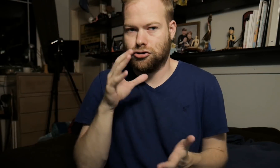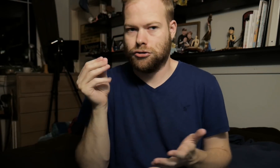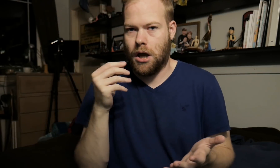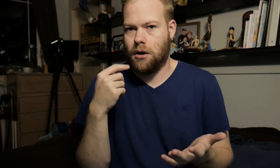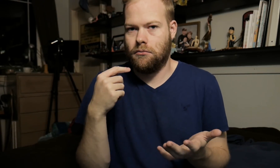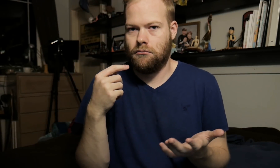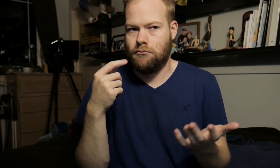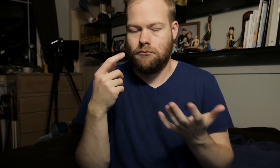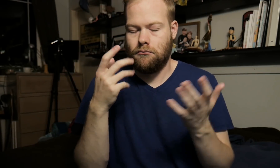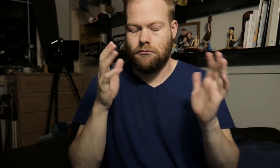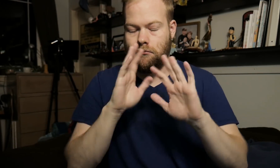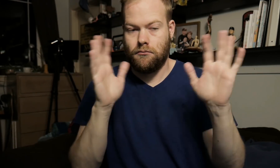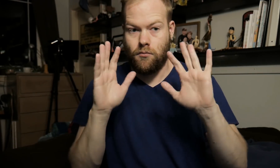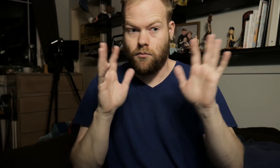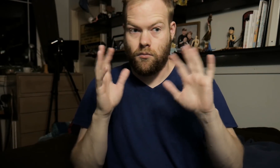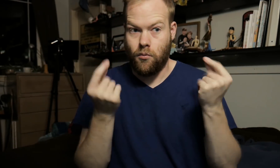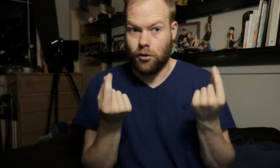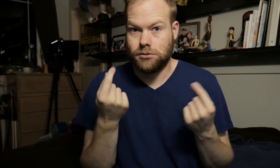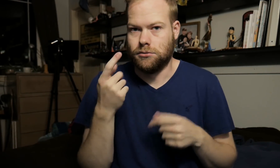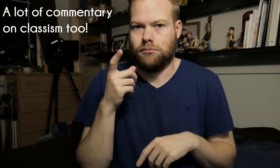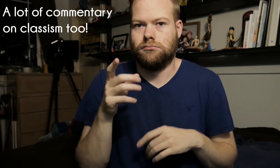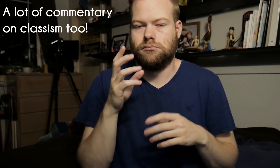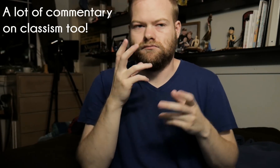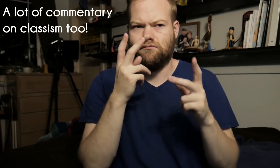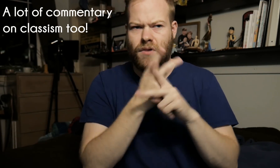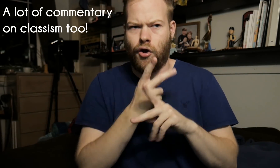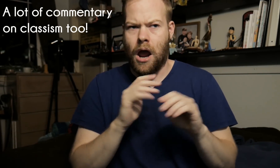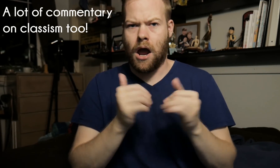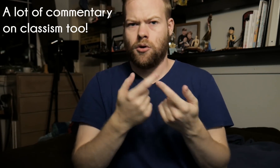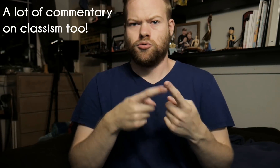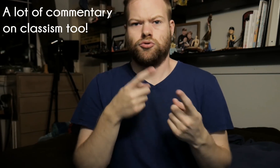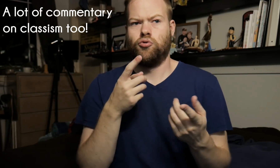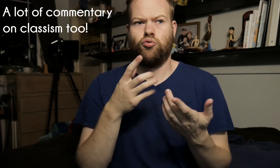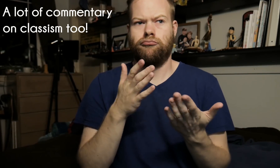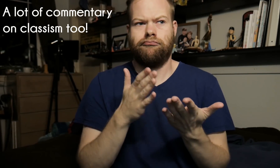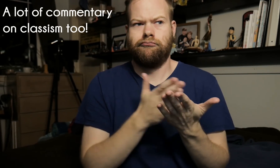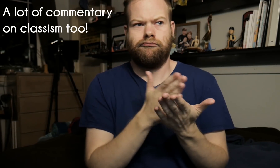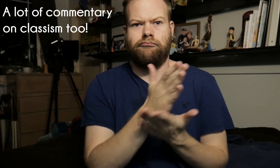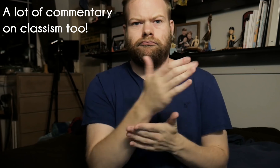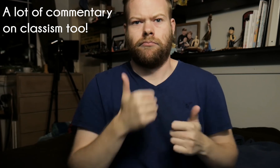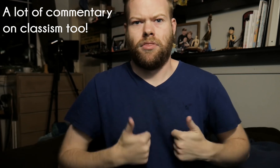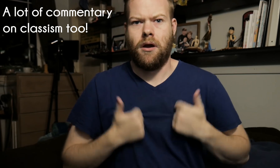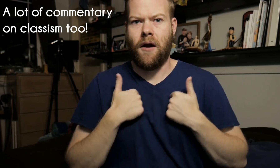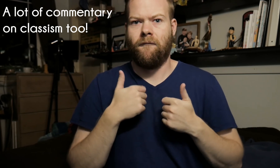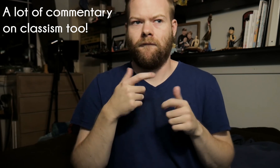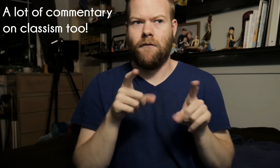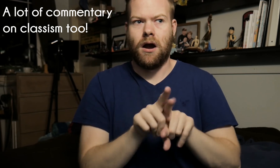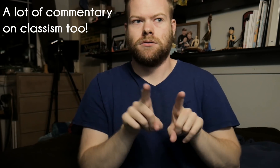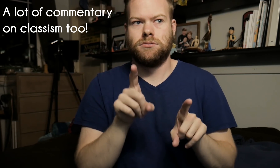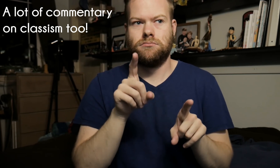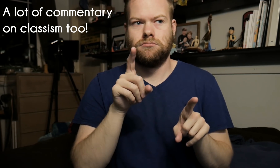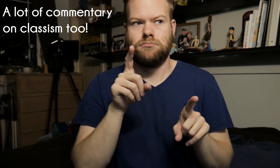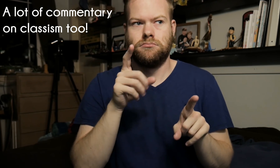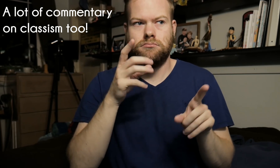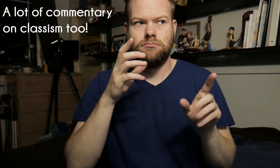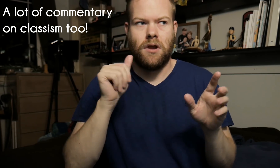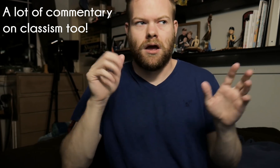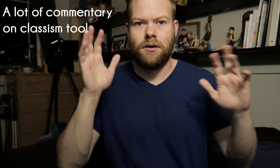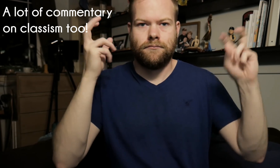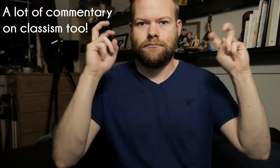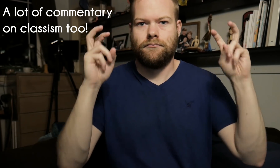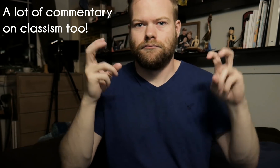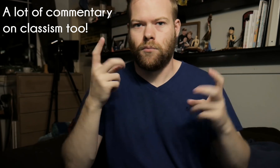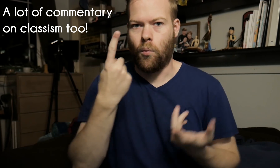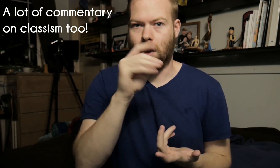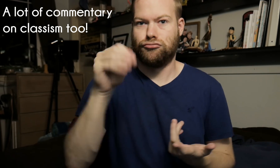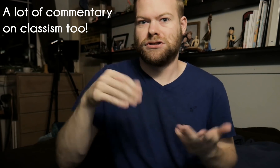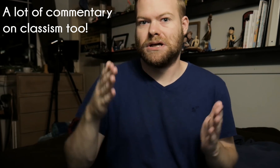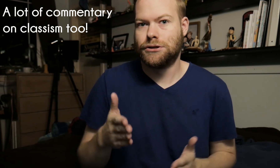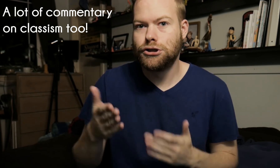and what? Figuring out how to navigate life as an one-percenter.